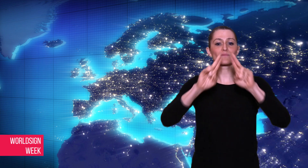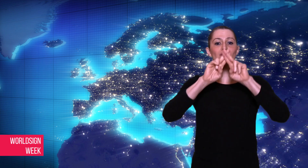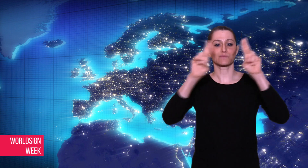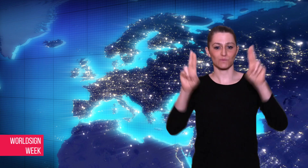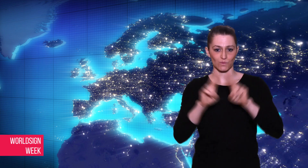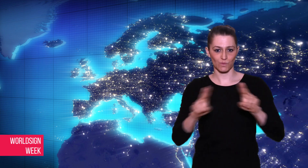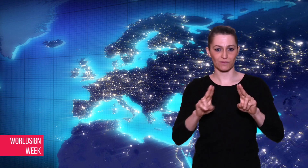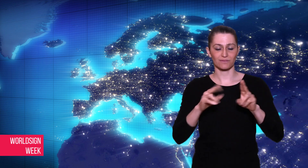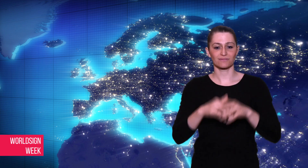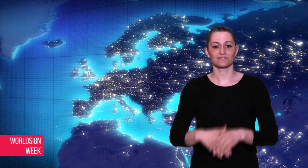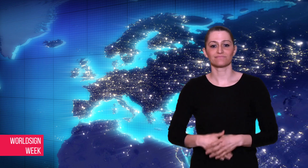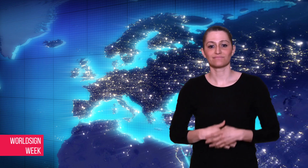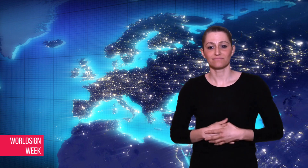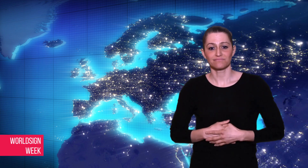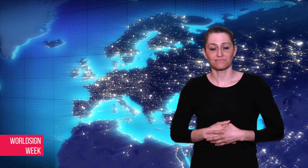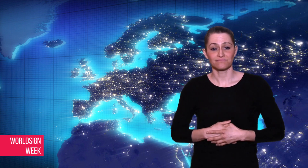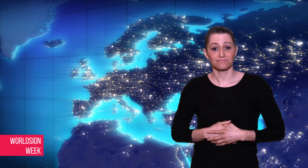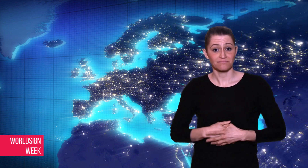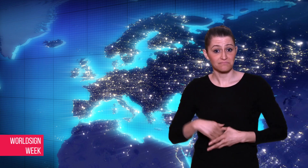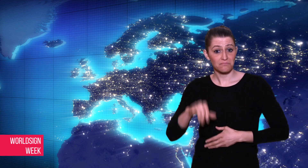all in International Sign.